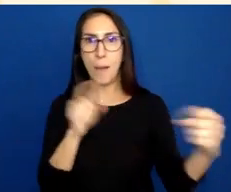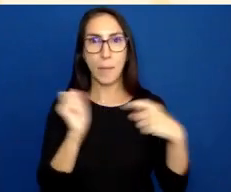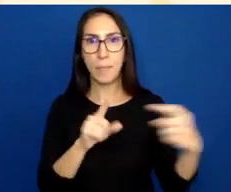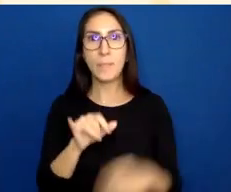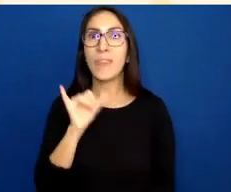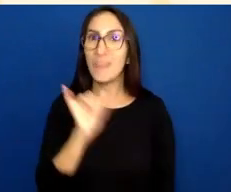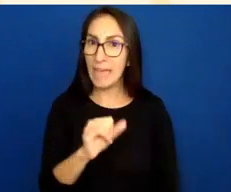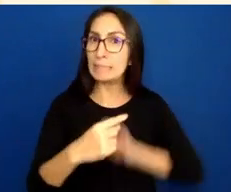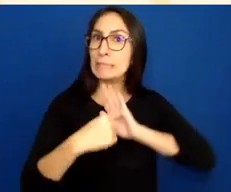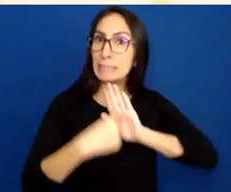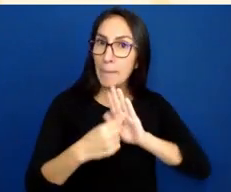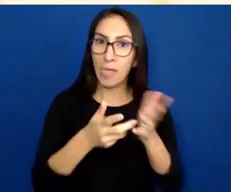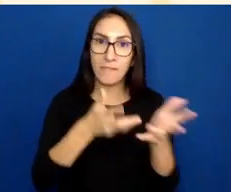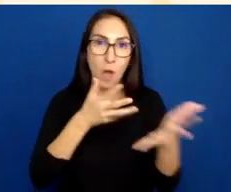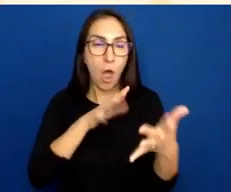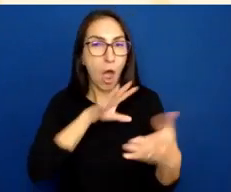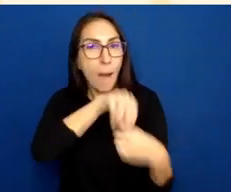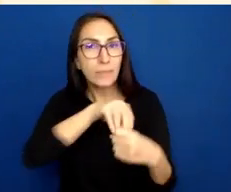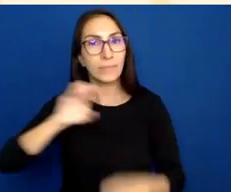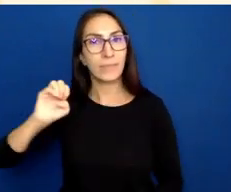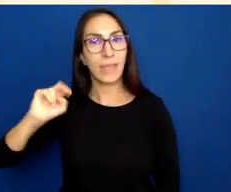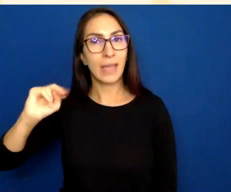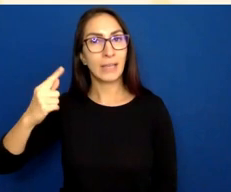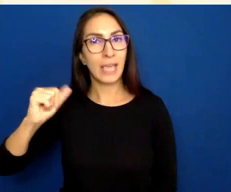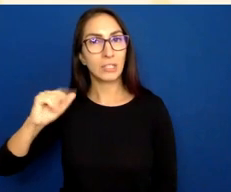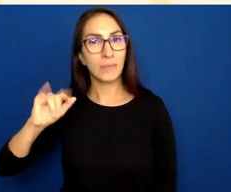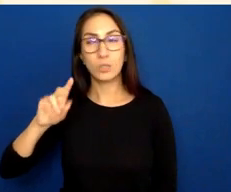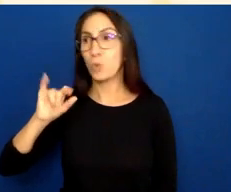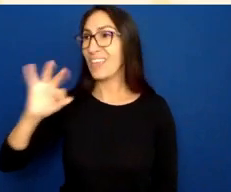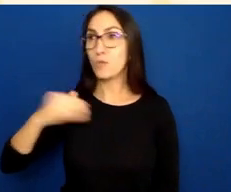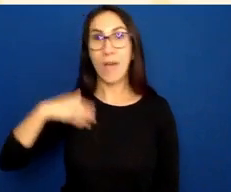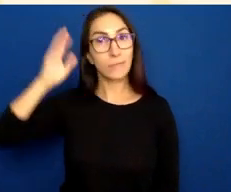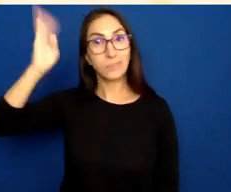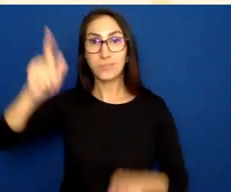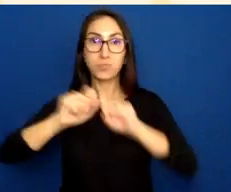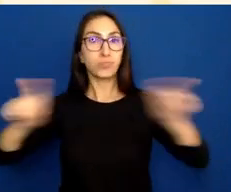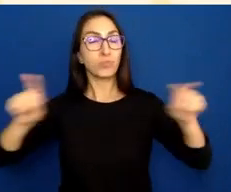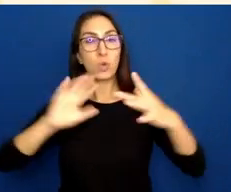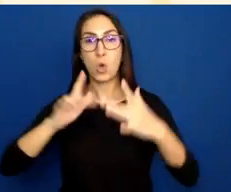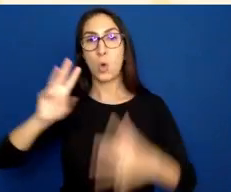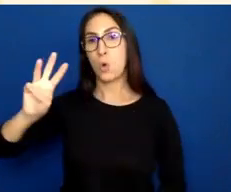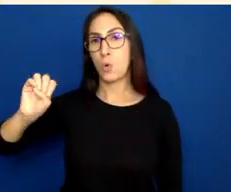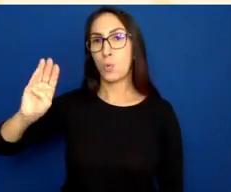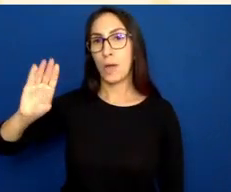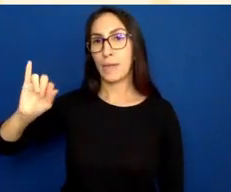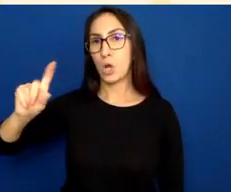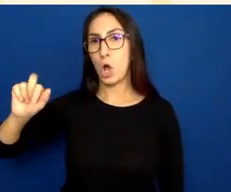So if you're doing webinars, encourage that kind of conversation. Maybe you have a Slack channel specific to your learning,